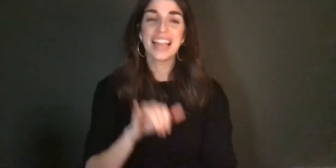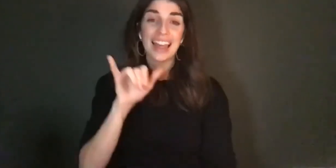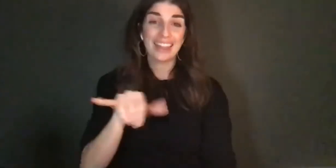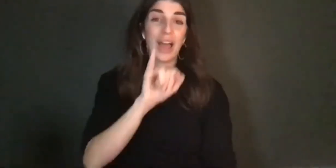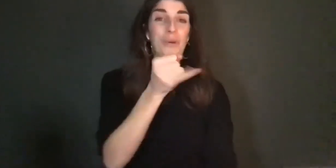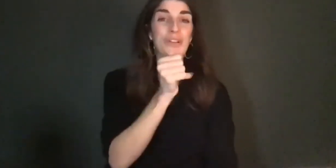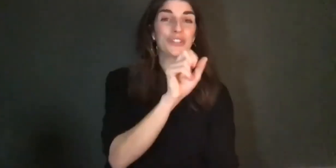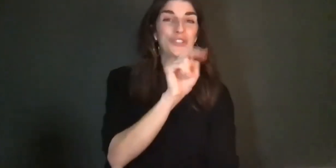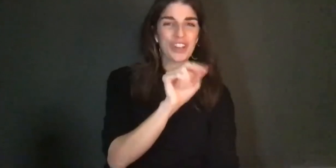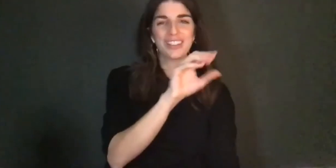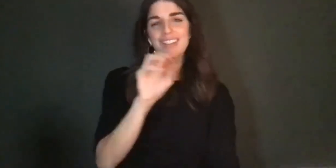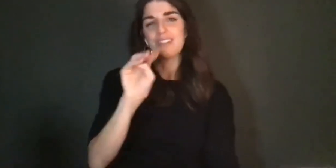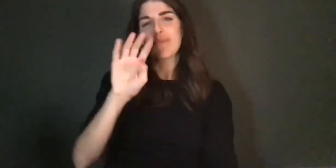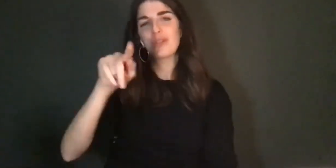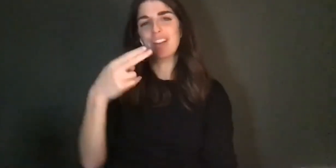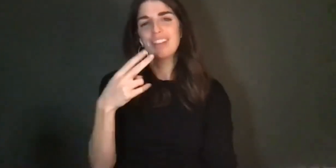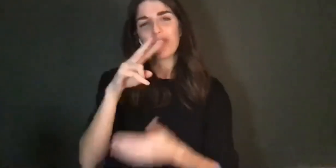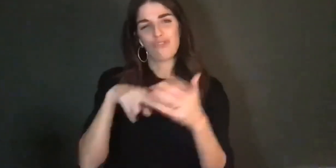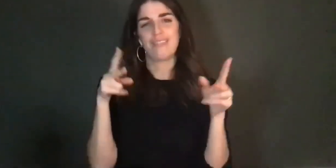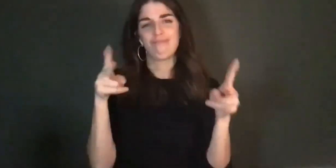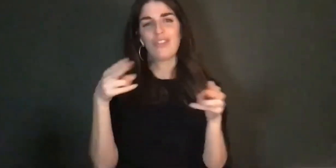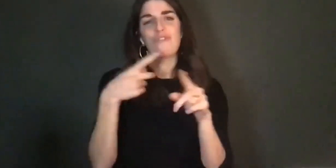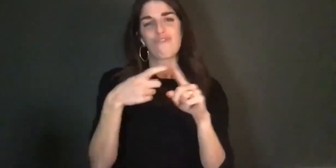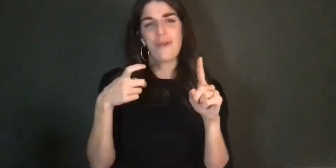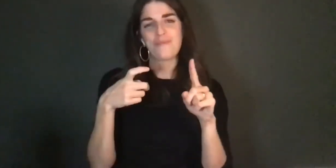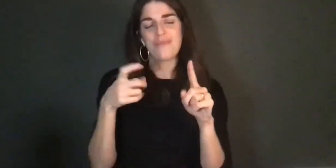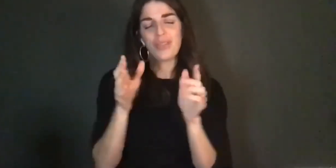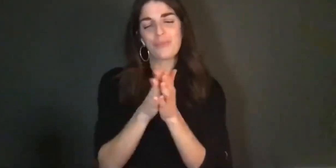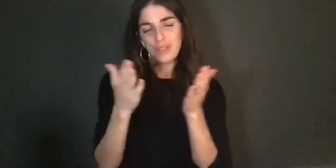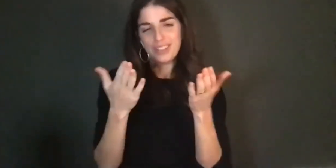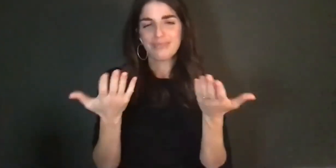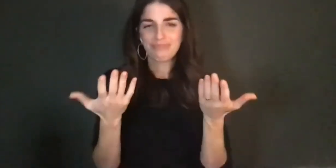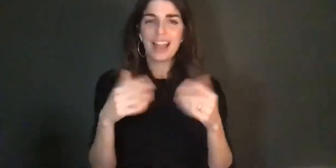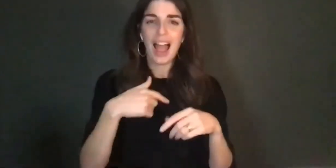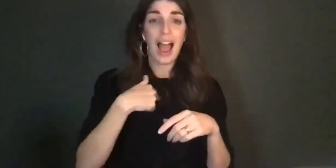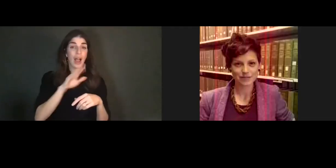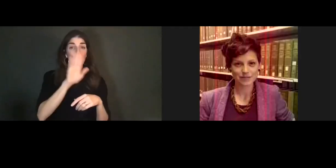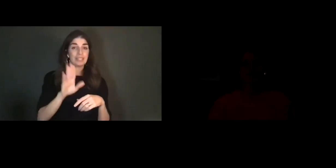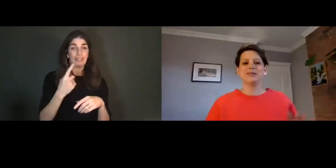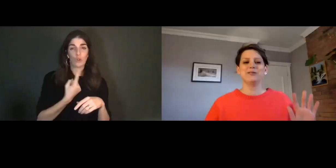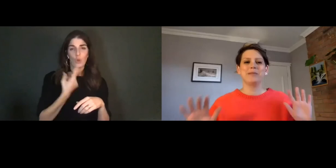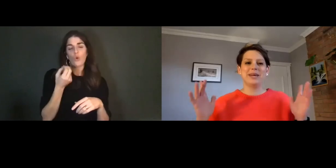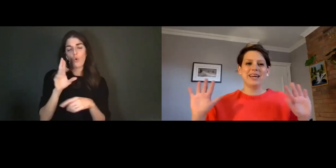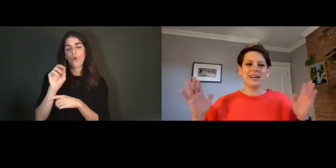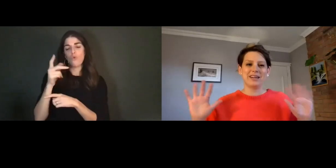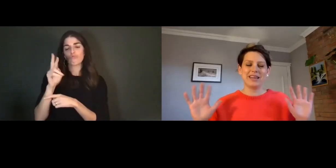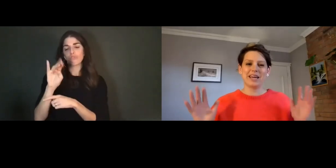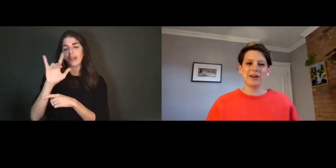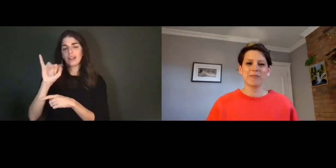Kimple reading excerpts from I WAS NEVER ALONE or Oporniki. Please join me in thanking our